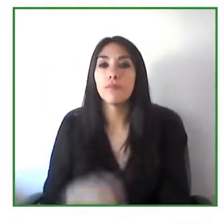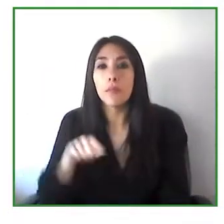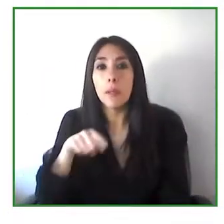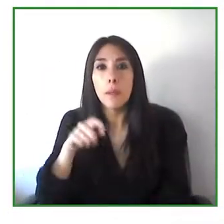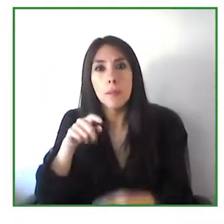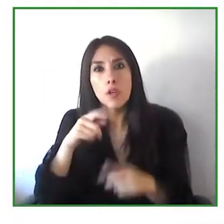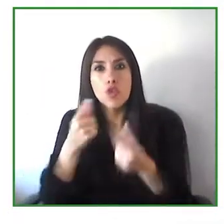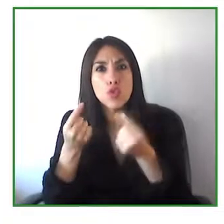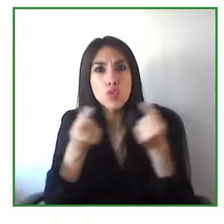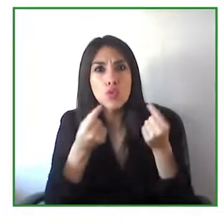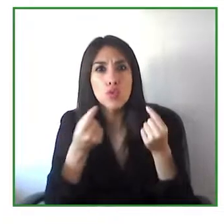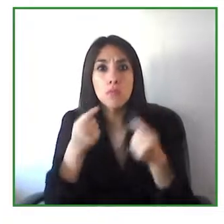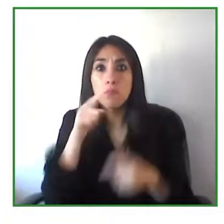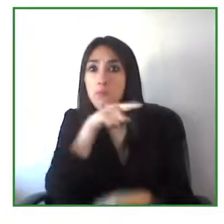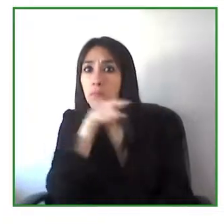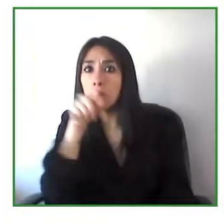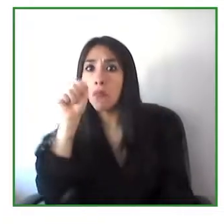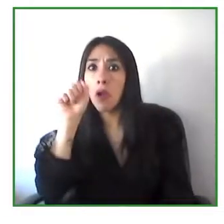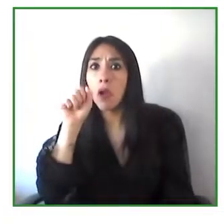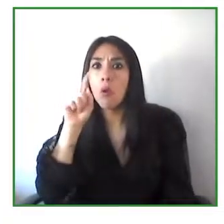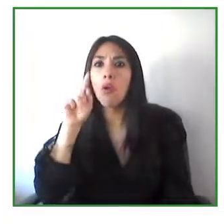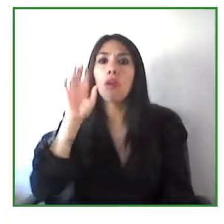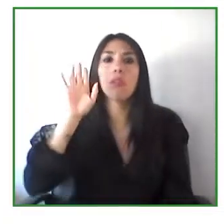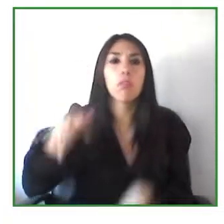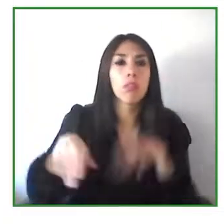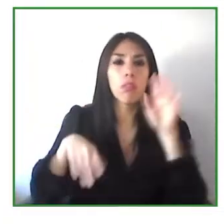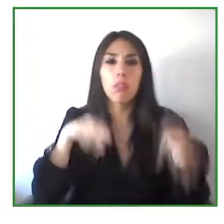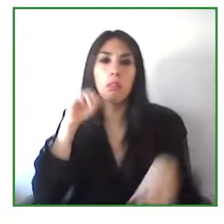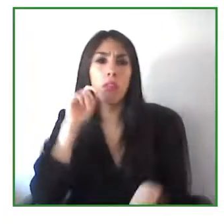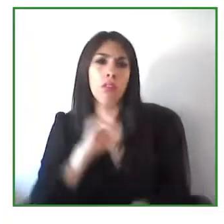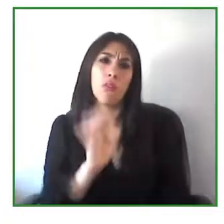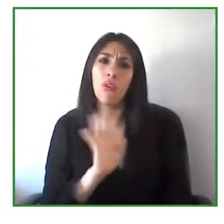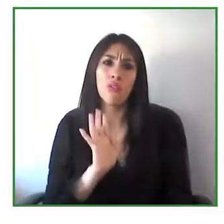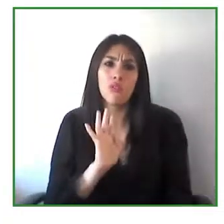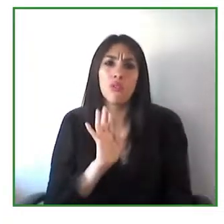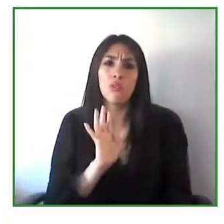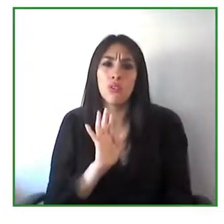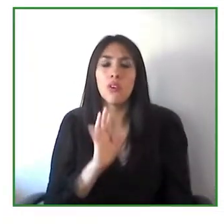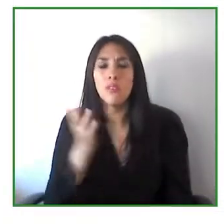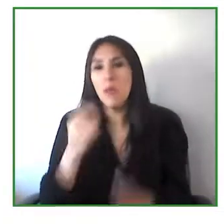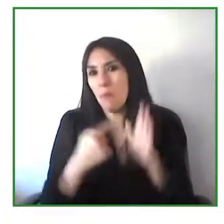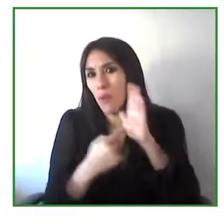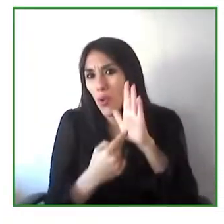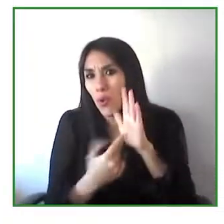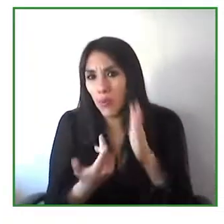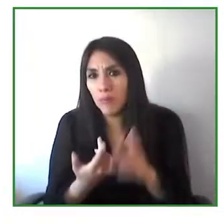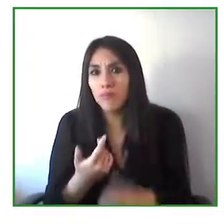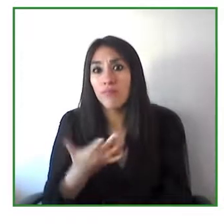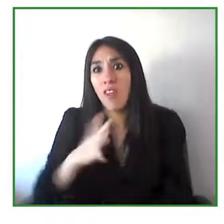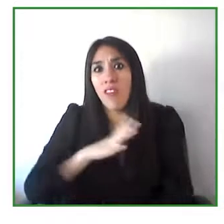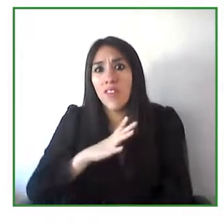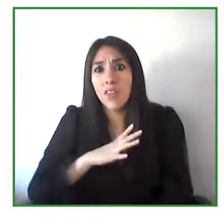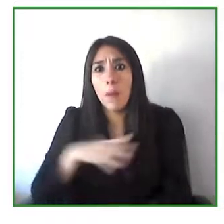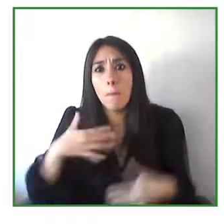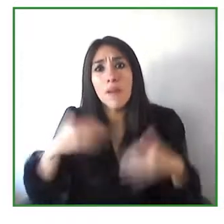pushing for adoption of those new technologies would be really really useful. Another example would be for instance public procurement